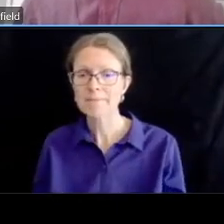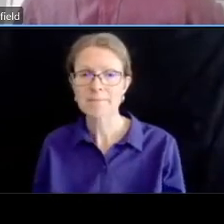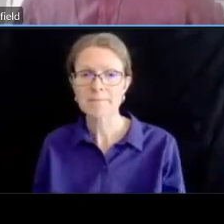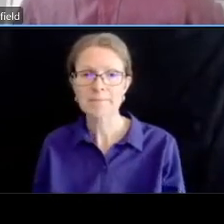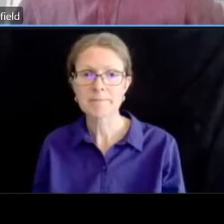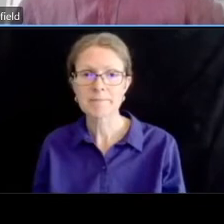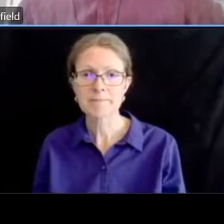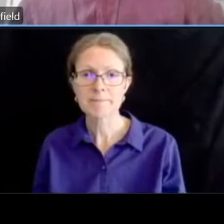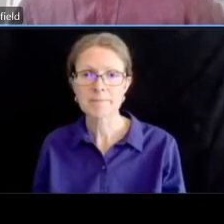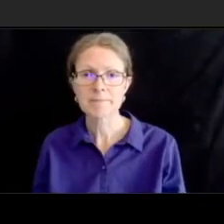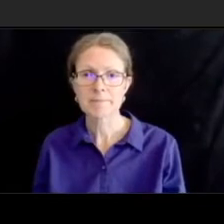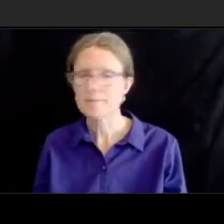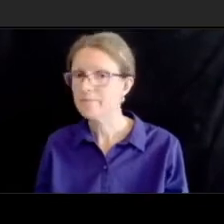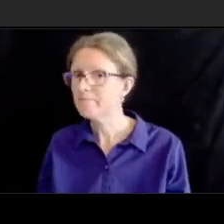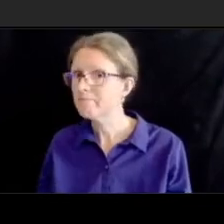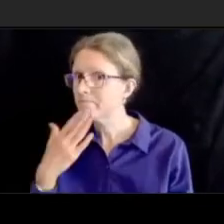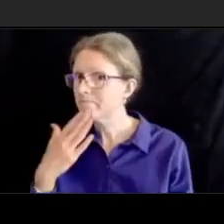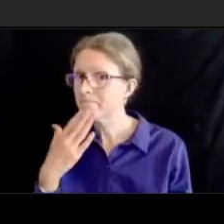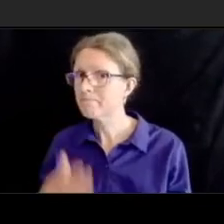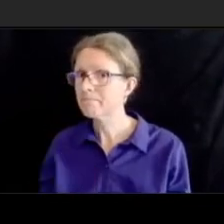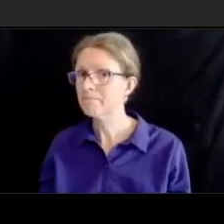um charlotte you want me to turn it over to you for our hands raised